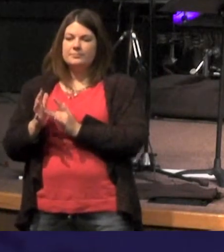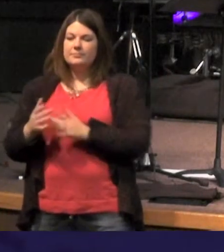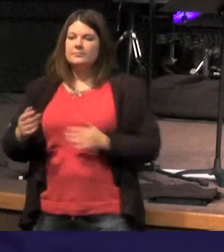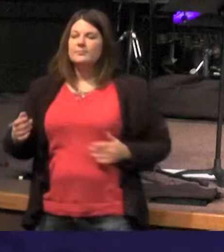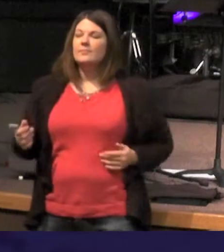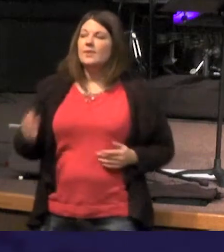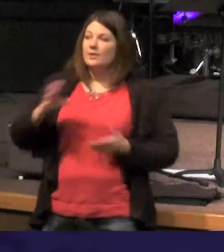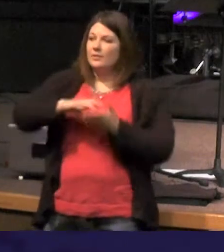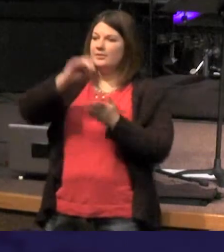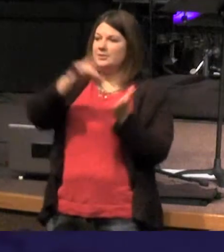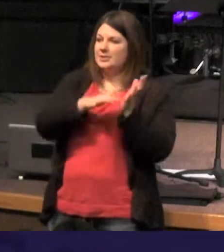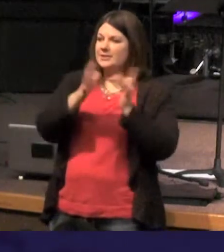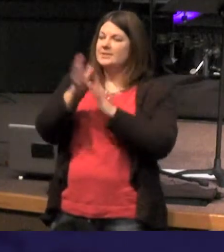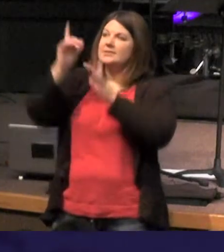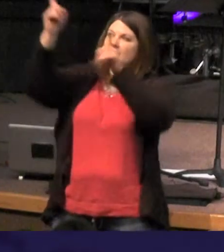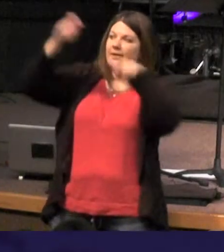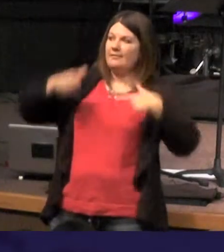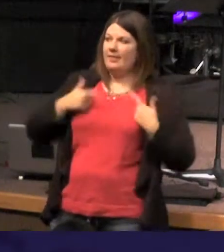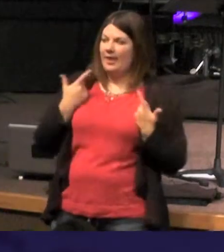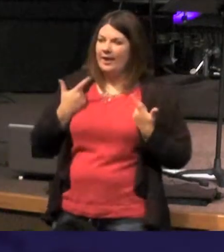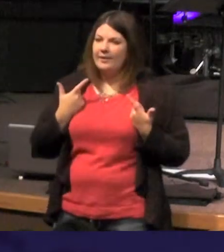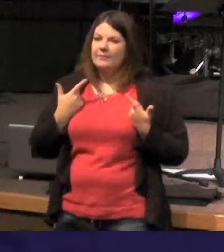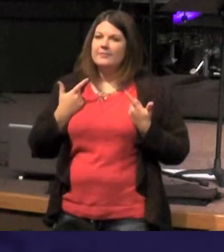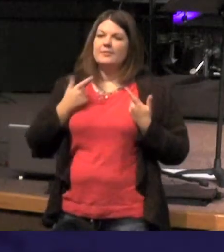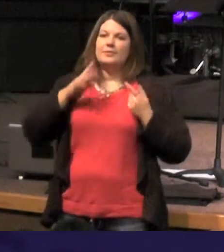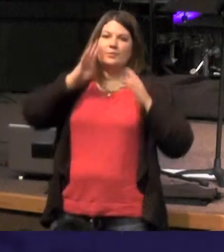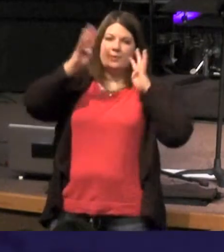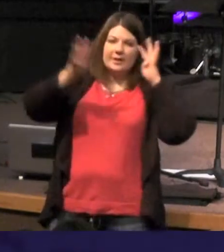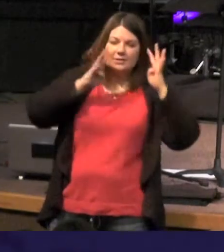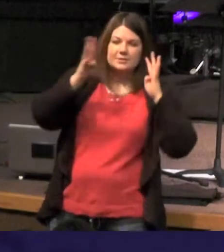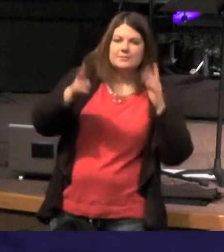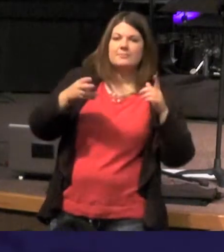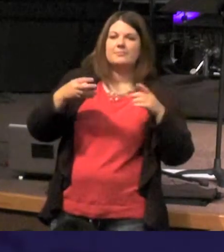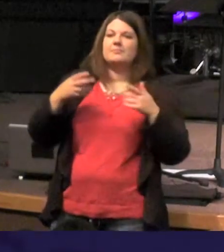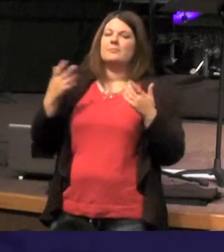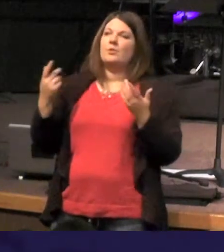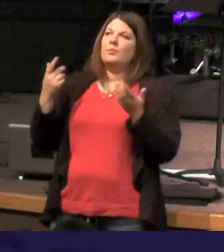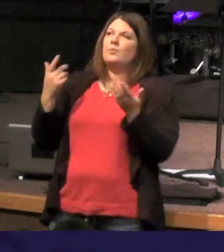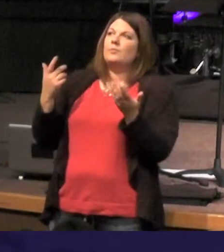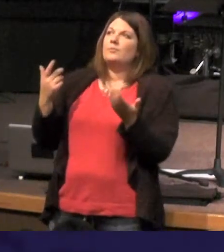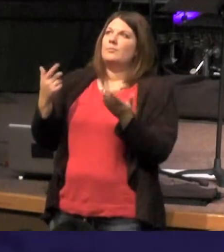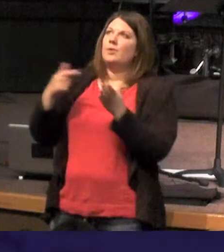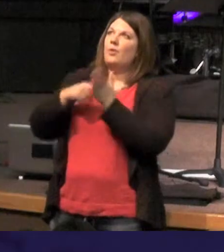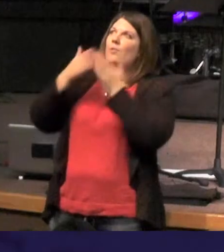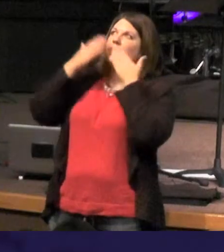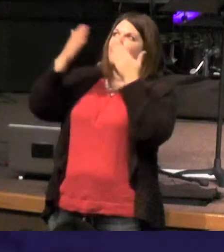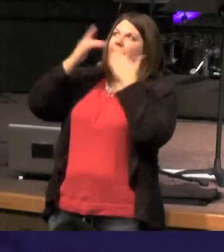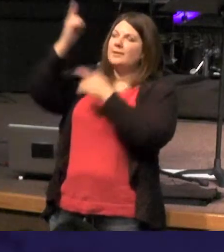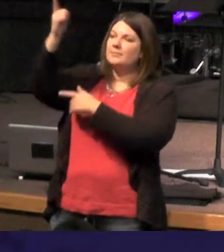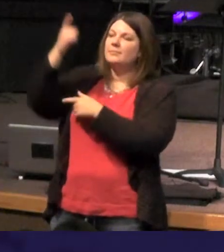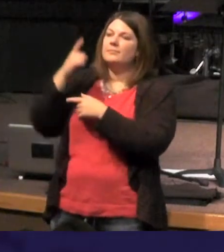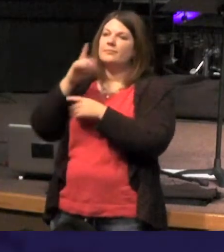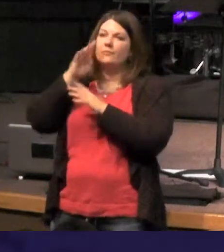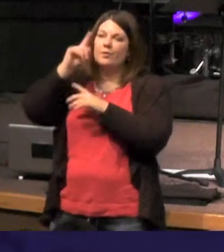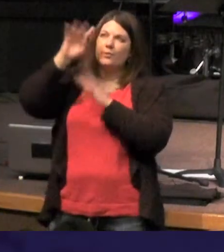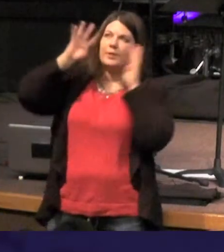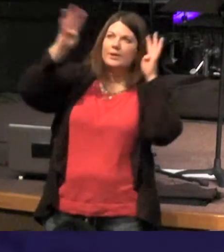Jesus is the source of my life creation and we owe our are I we owe our gratitude to him for creation but we also find out that Jesus came to